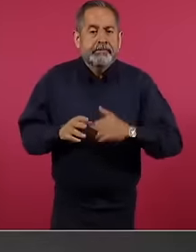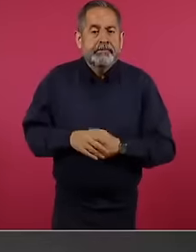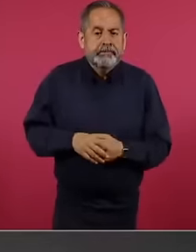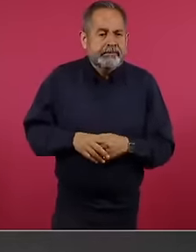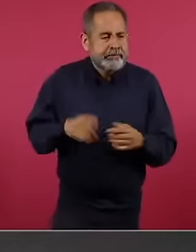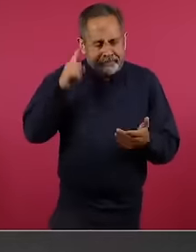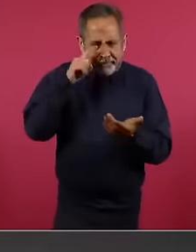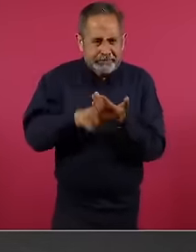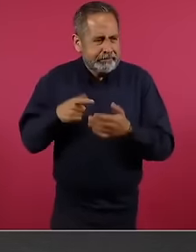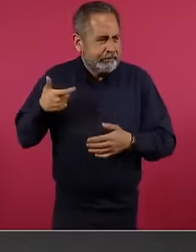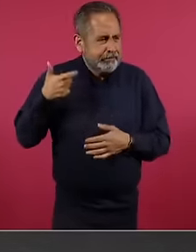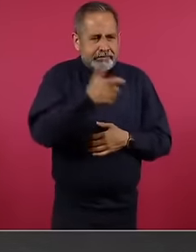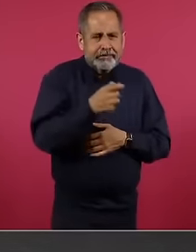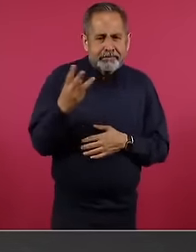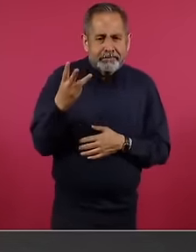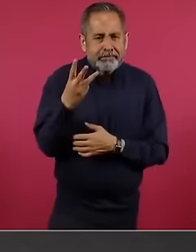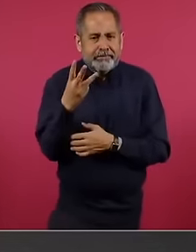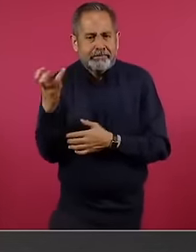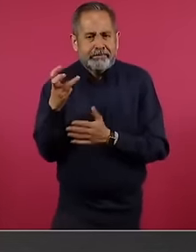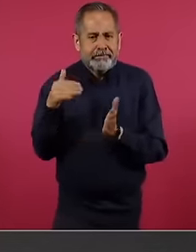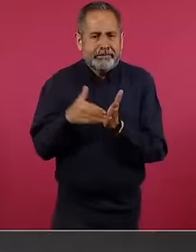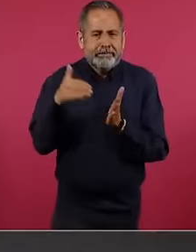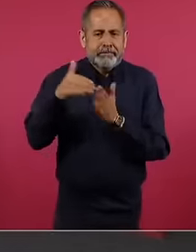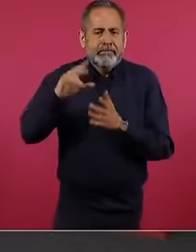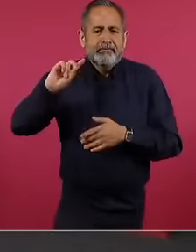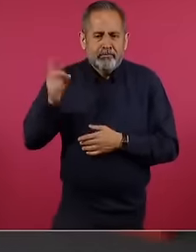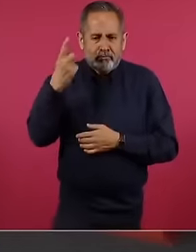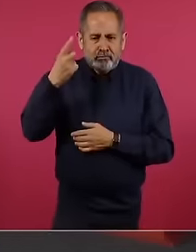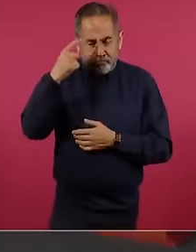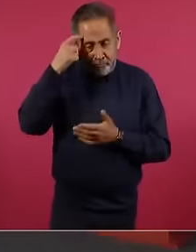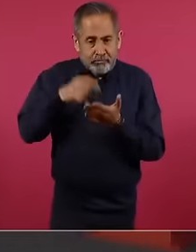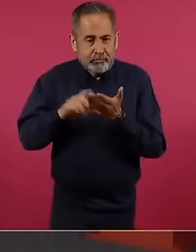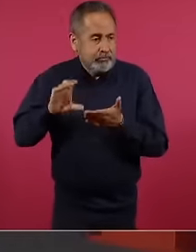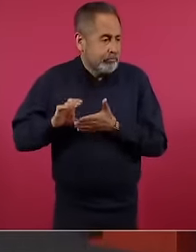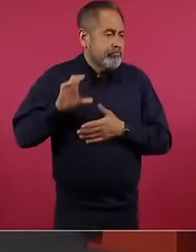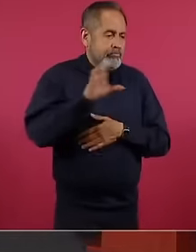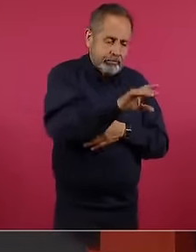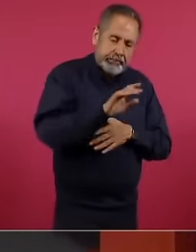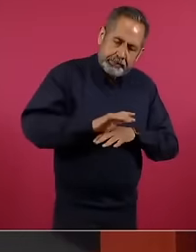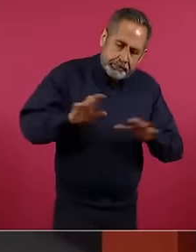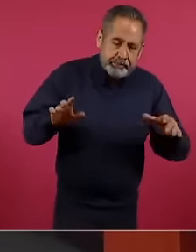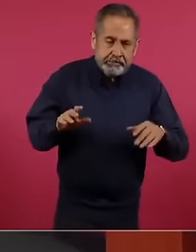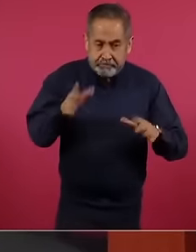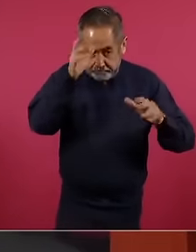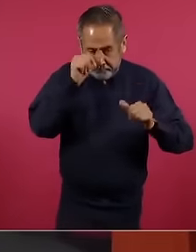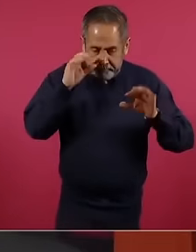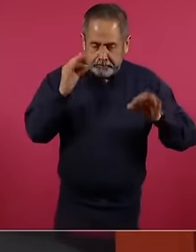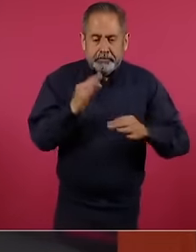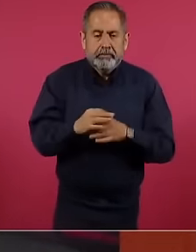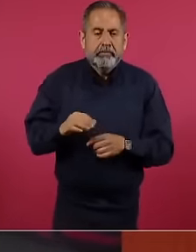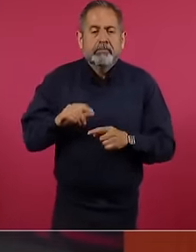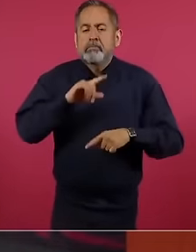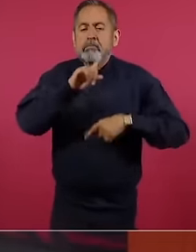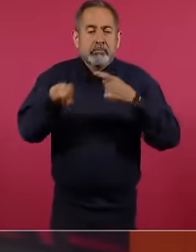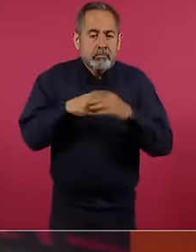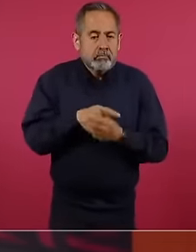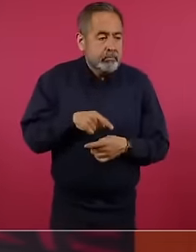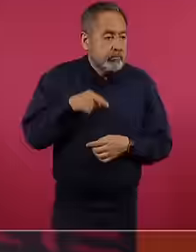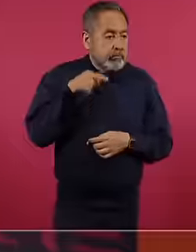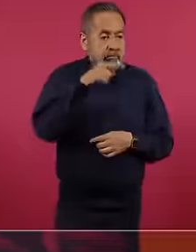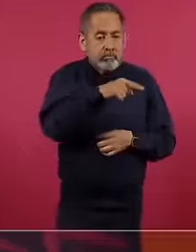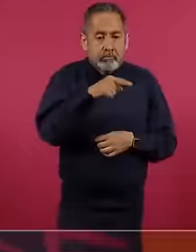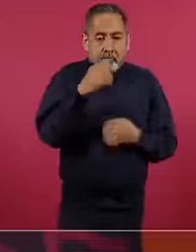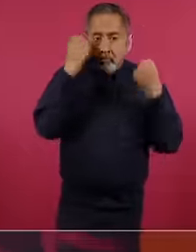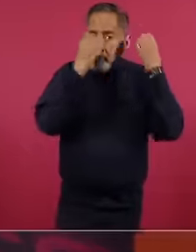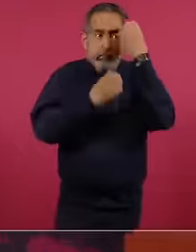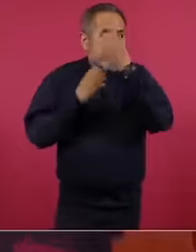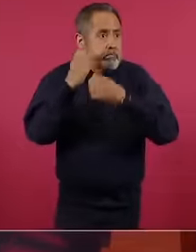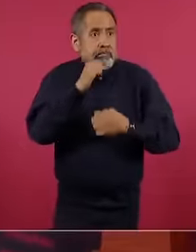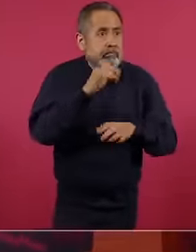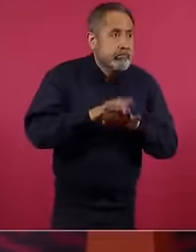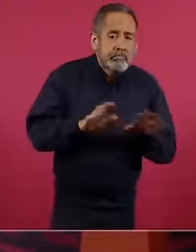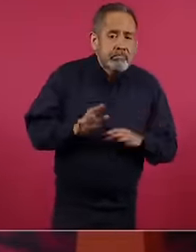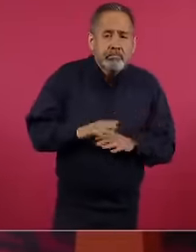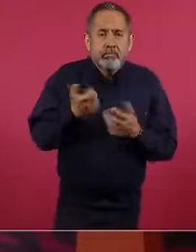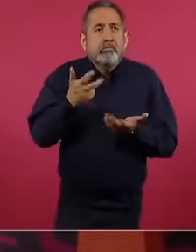300 million dollars and suddenly without an appraisal they paid them 700 million